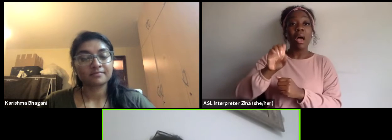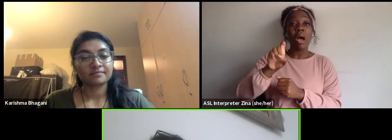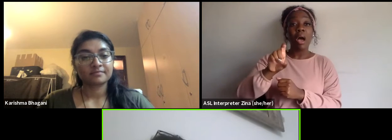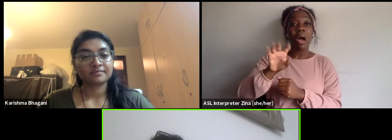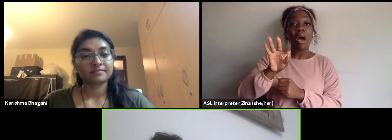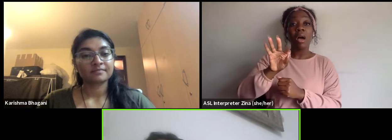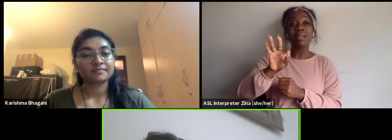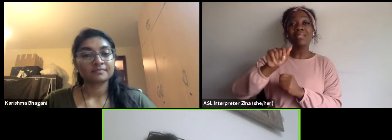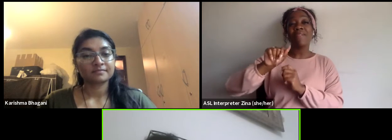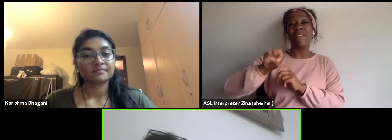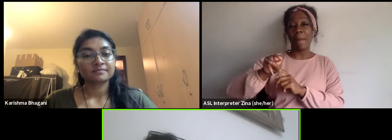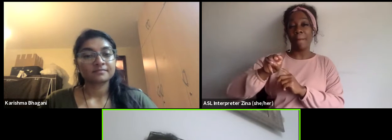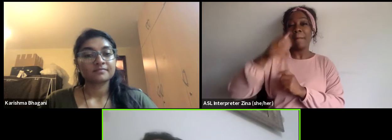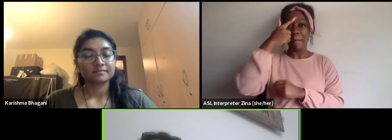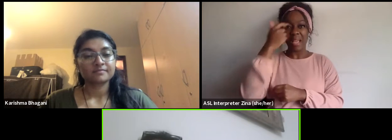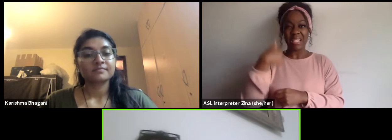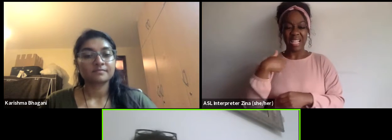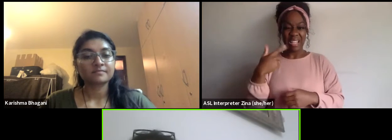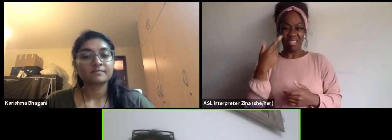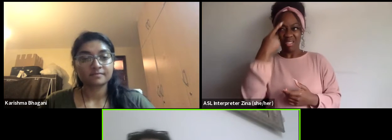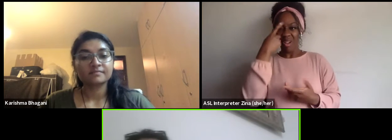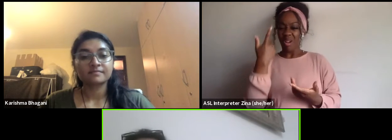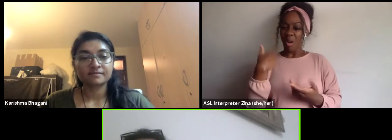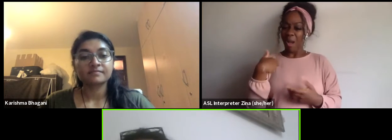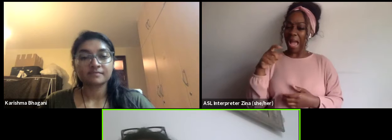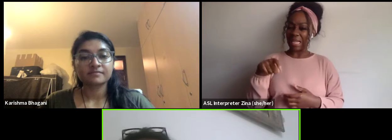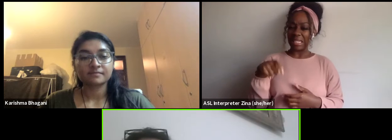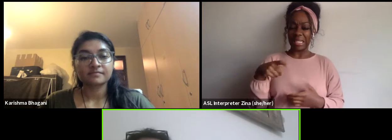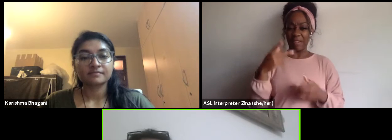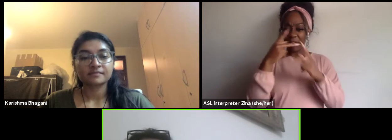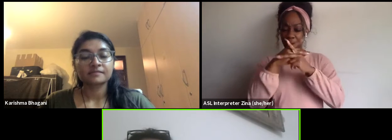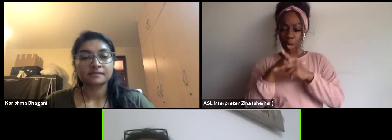who will do it from the other side, like the grant seeker. So and they do it very well,